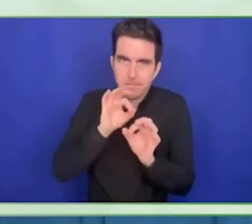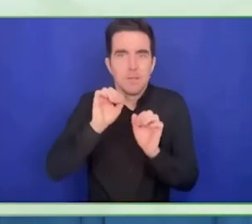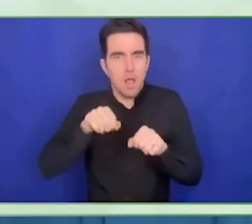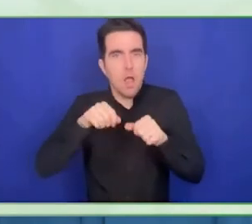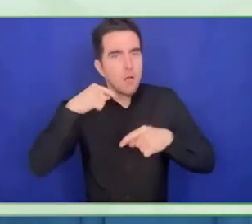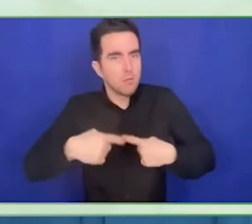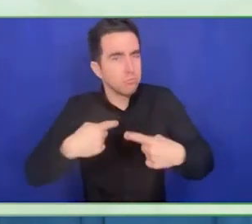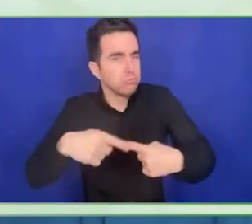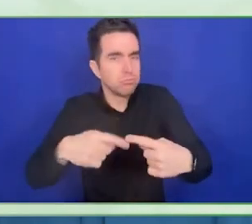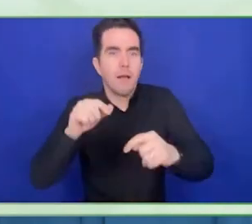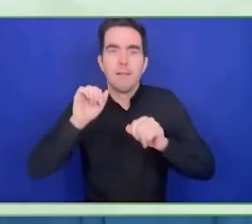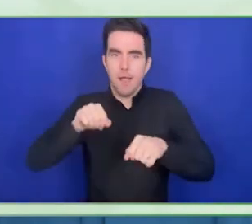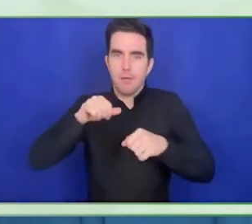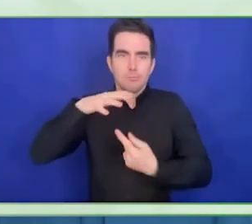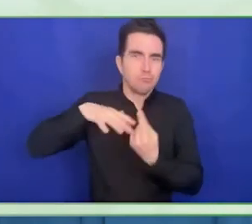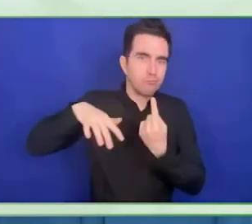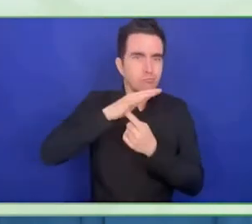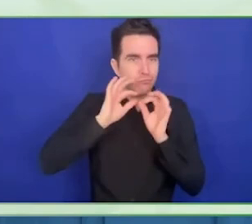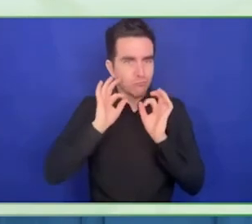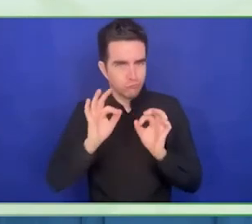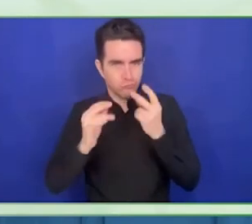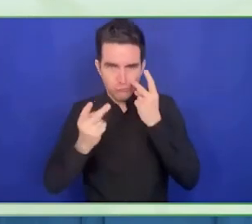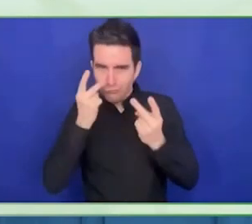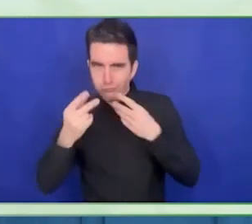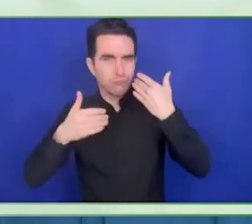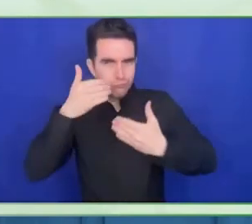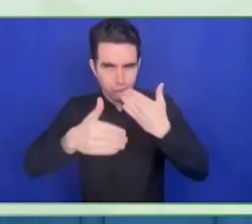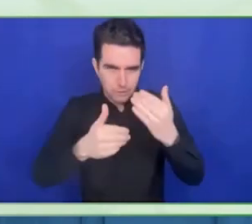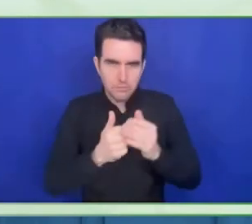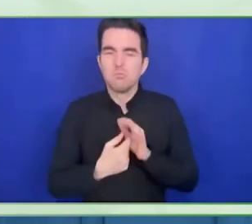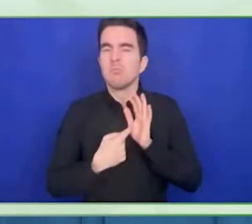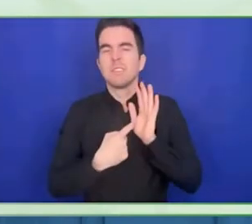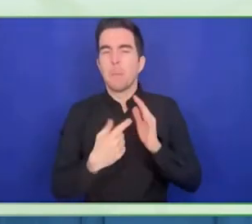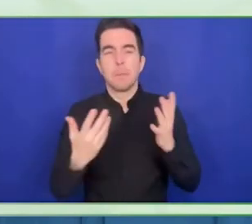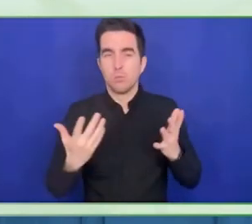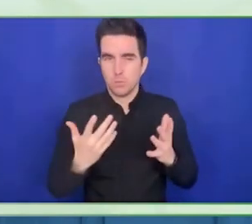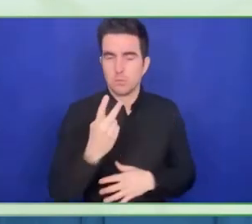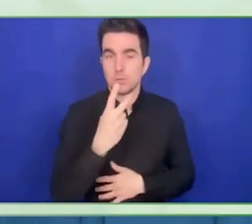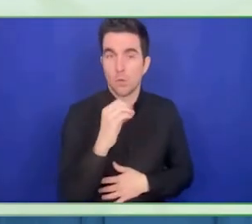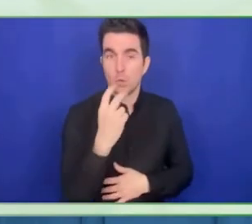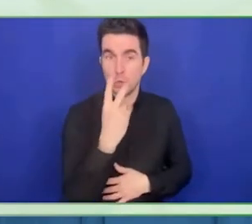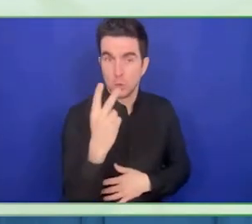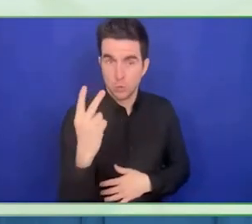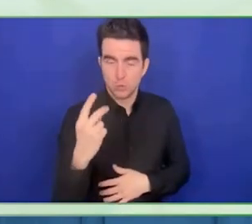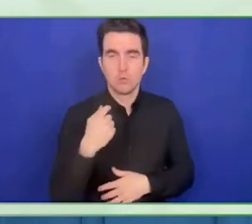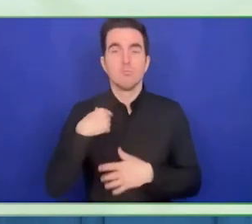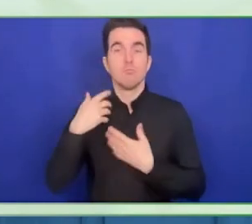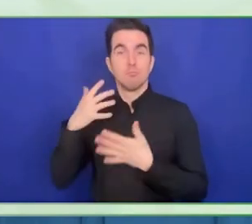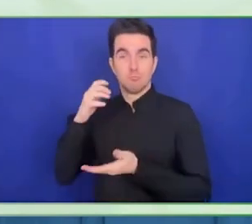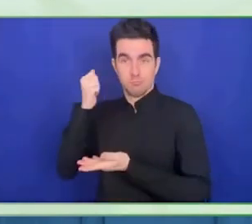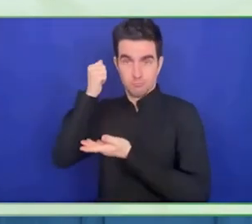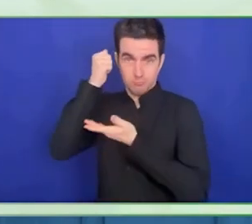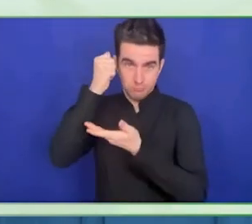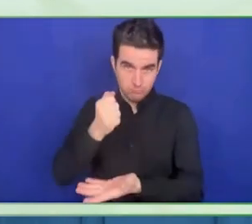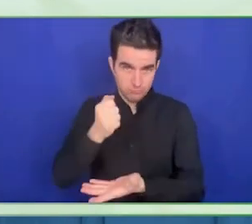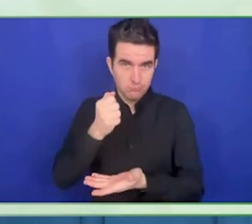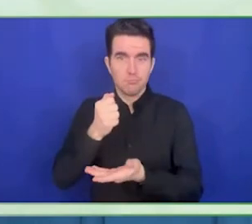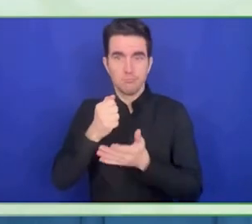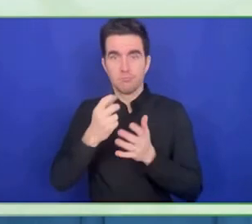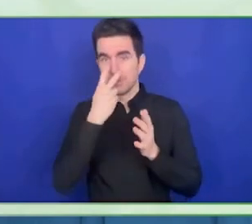a smart phone-based app, so the software has been created, and it is designed to help teams of employment consultants and their